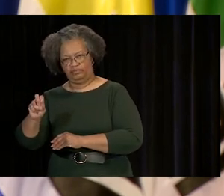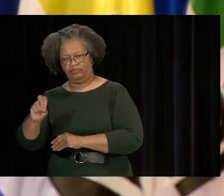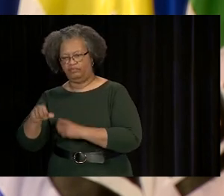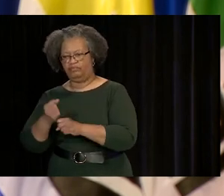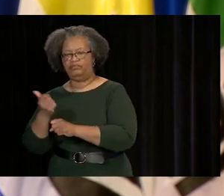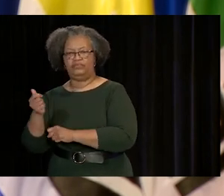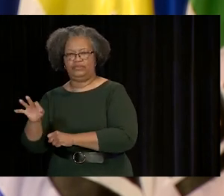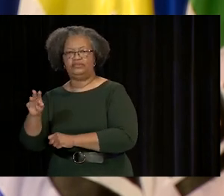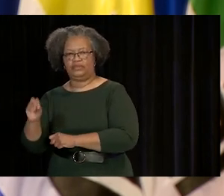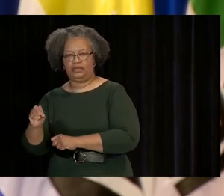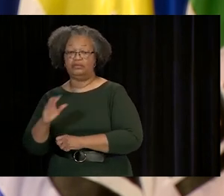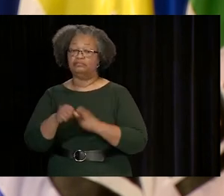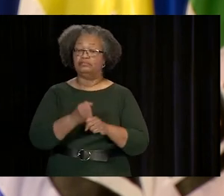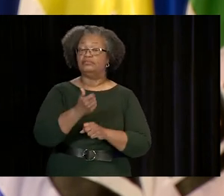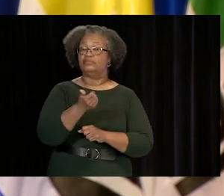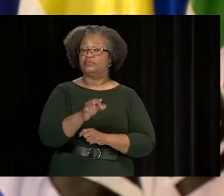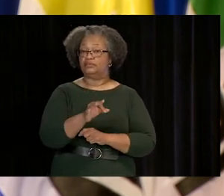THAT HE SOLD TO COMPUSERVE IN 1990.